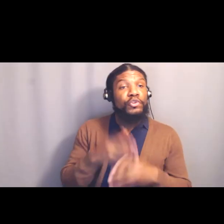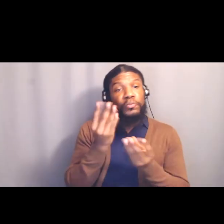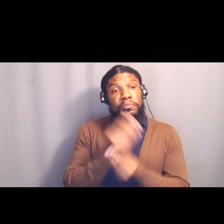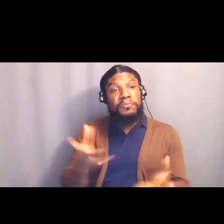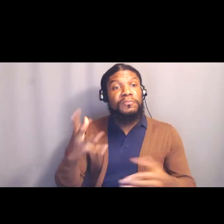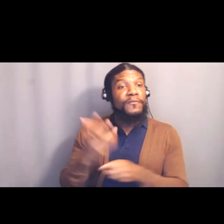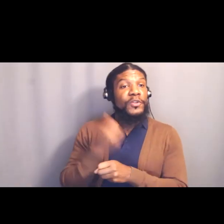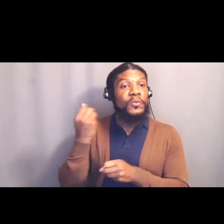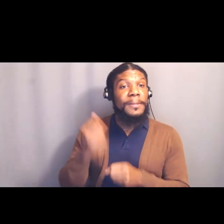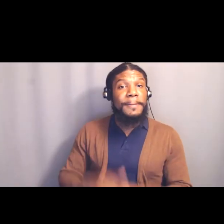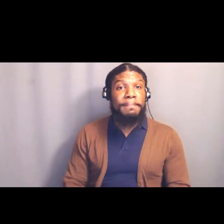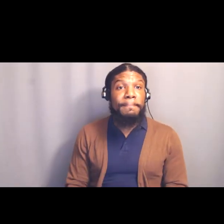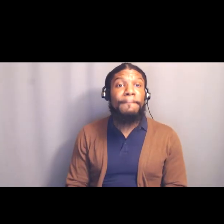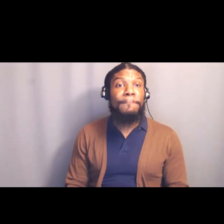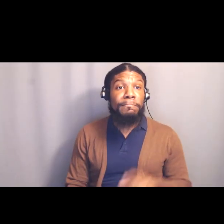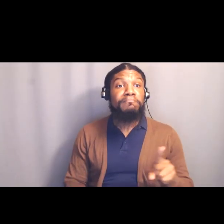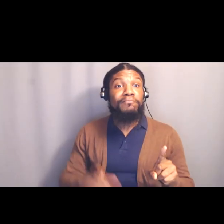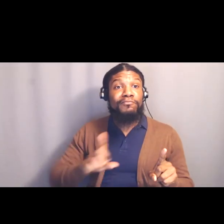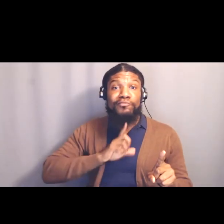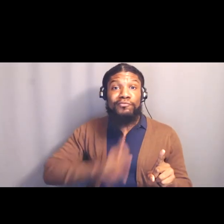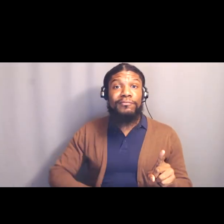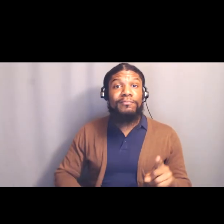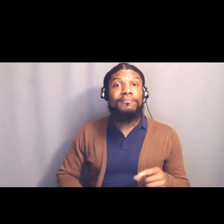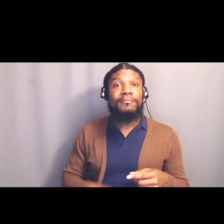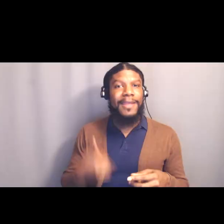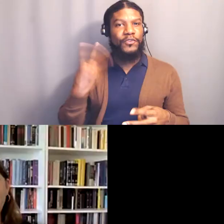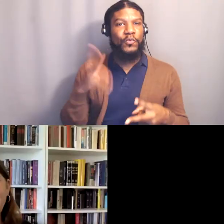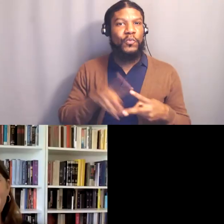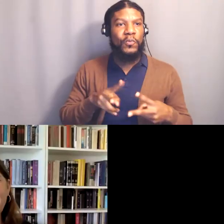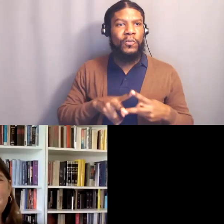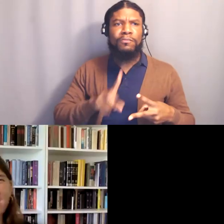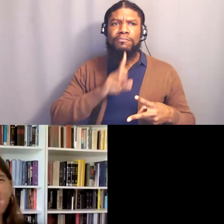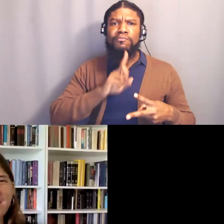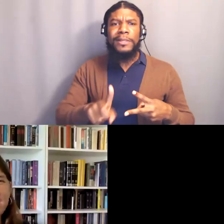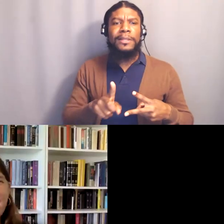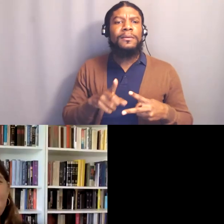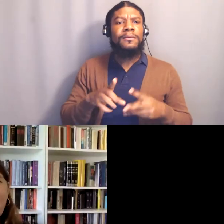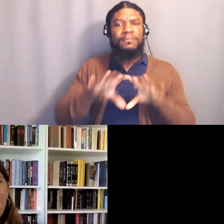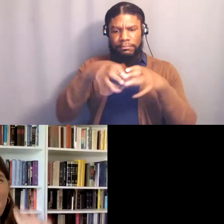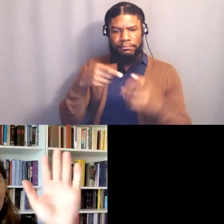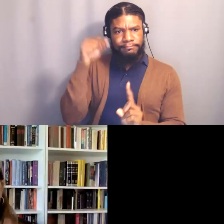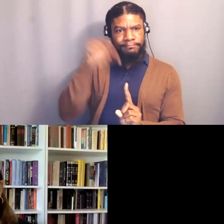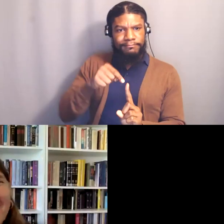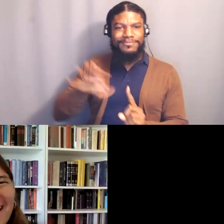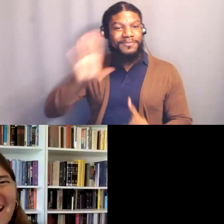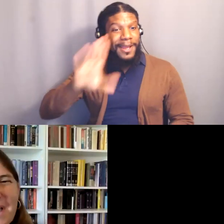Yeah, sure, I'll share a victory. There's two of them, they're really in the sphere of, hi, I'm Heather by the way.